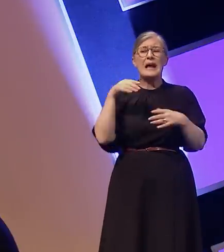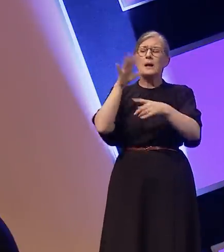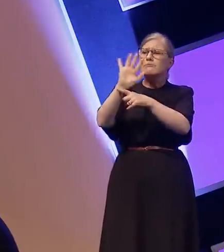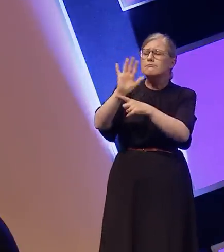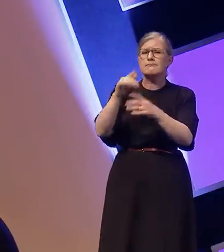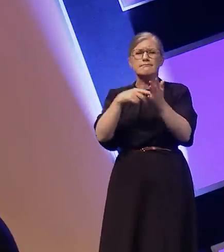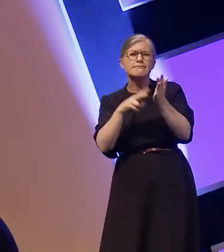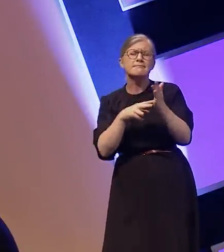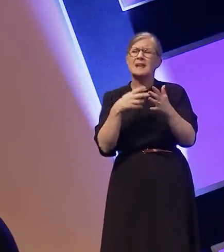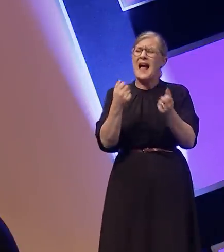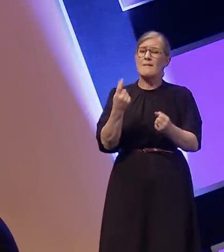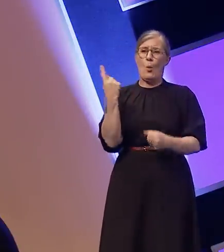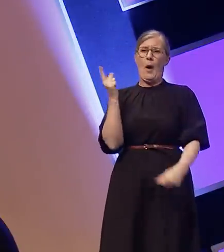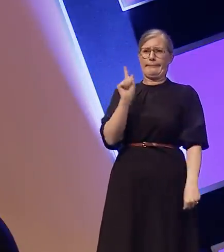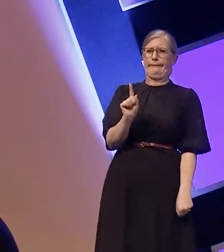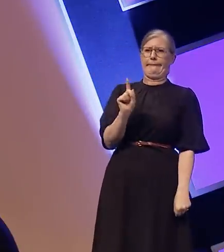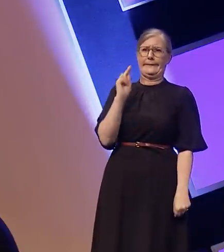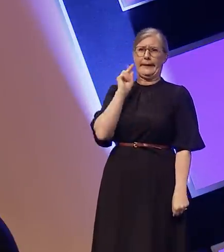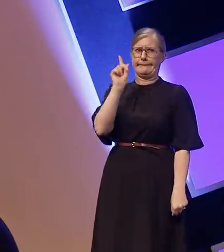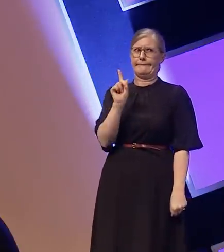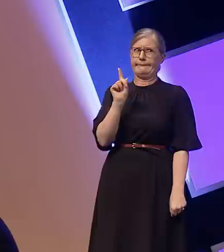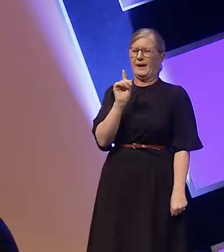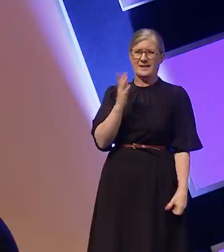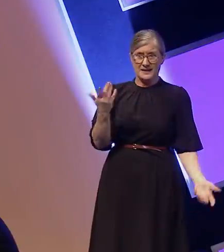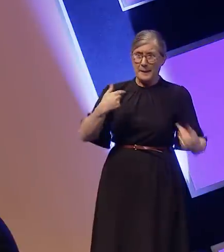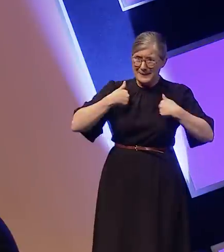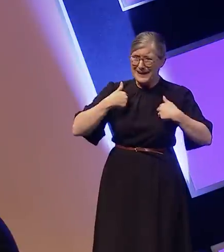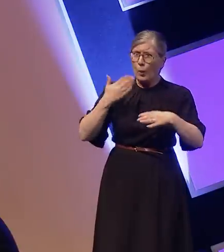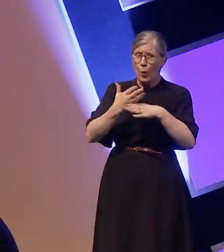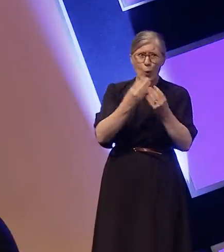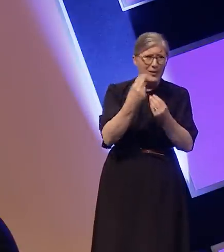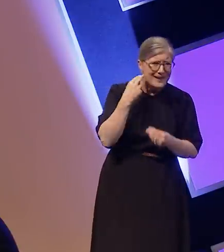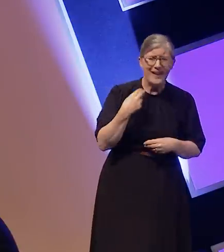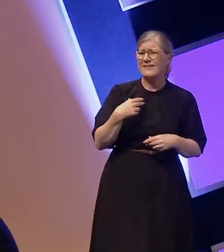I work and socialize with deaf people. Many deaf people have deaf family and friends,